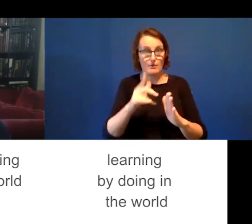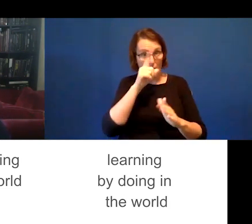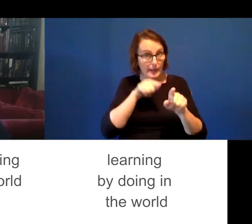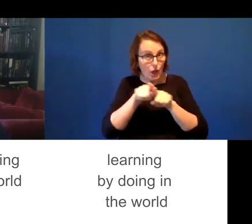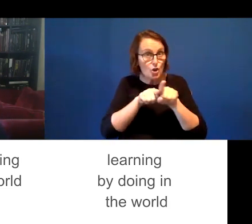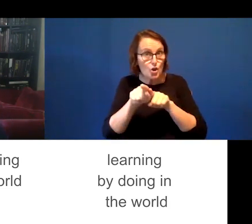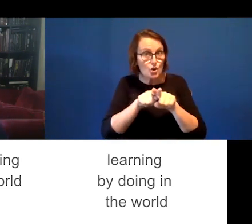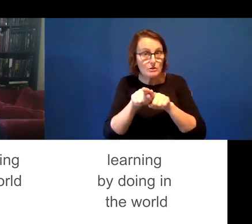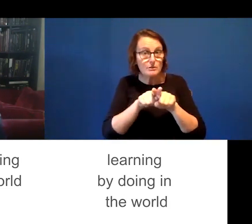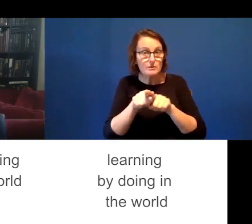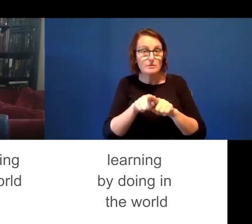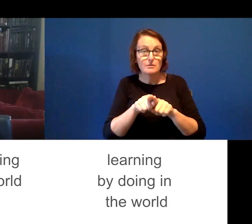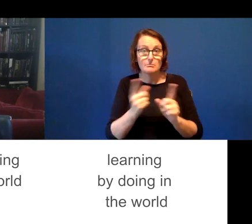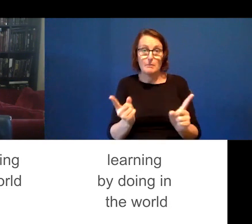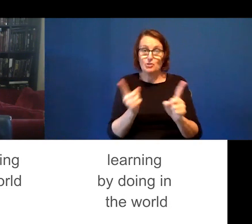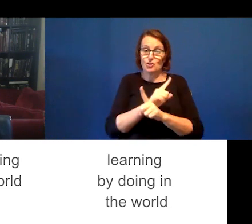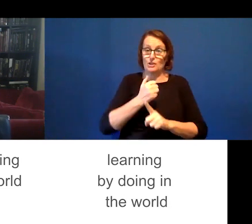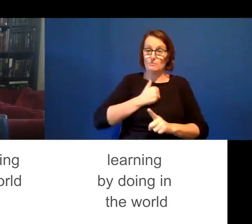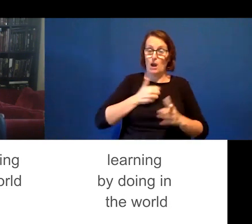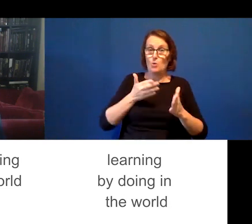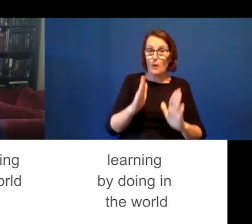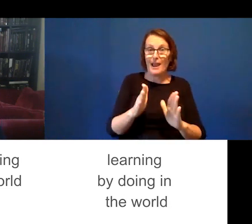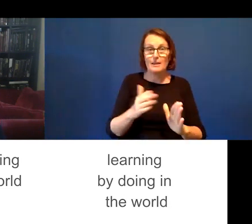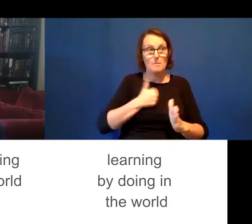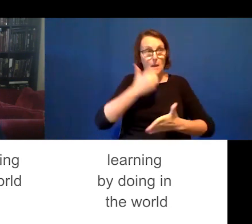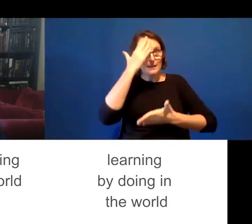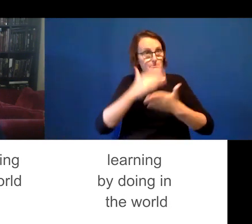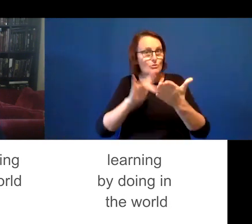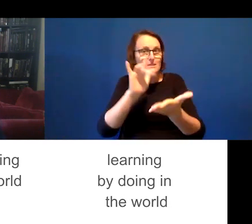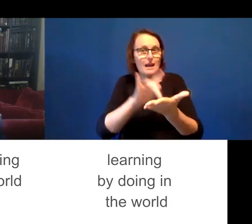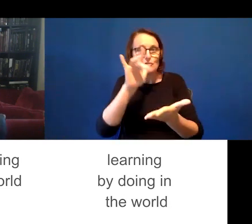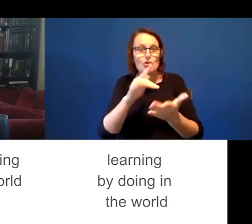self-transformation and direct experience? Rather than you telling